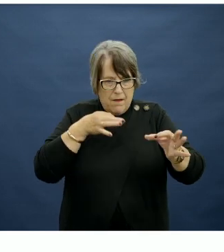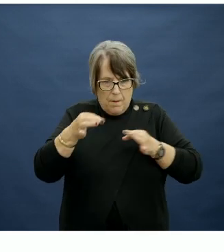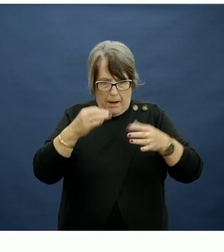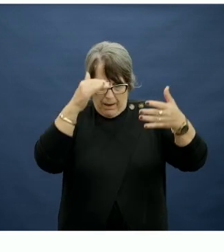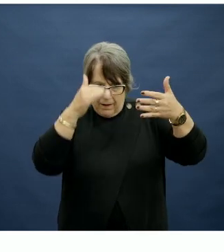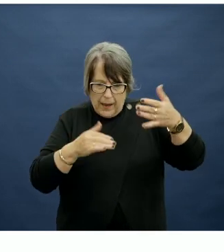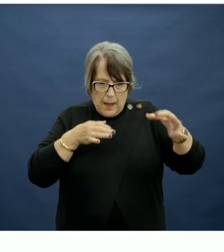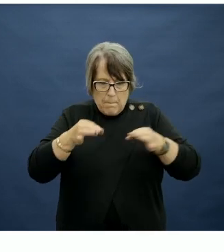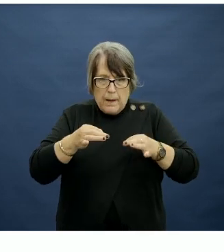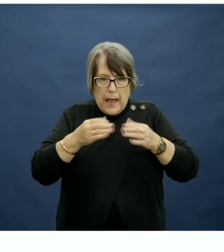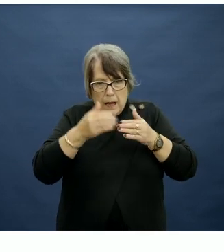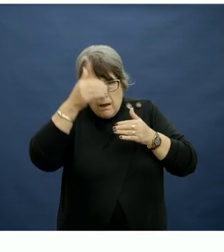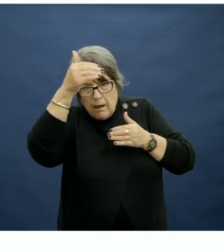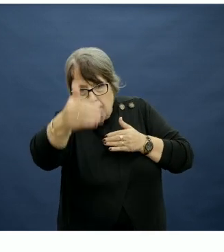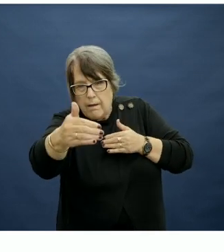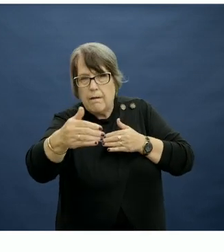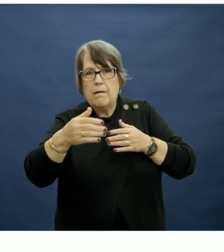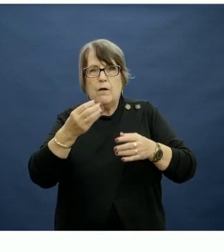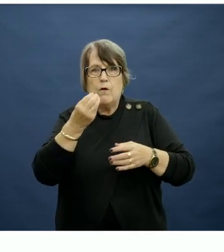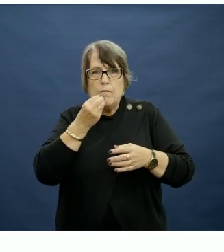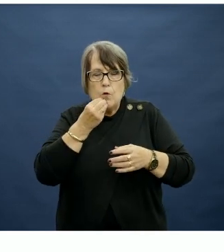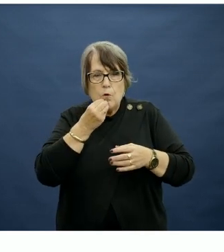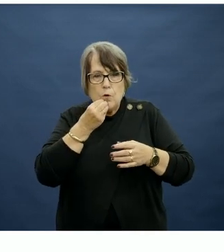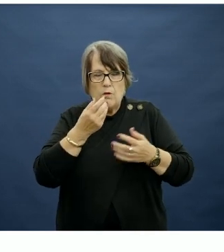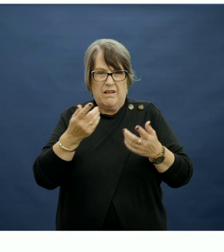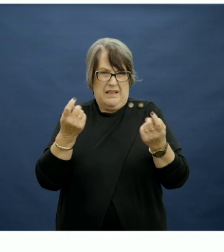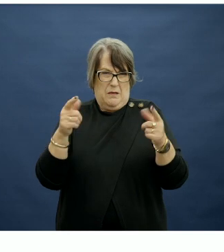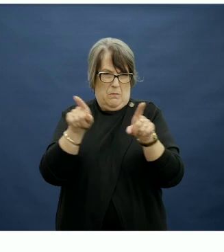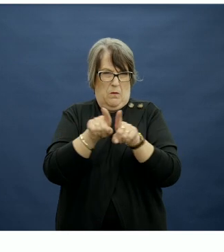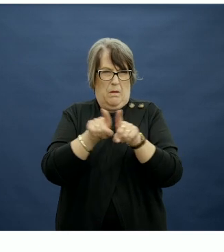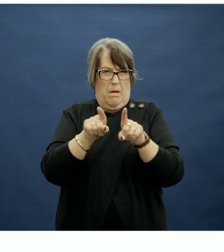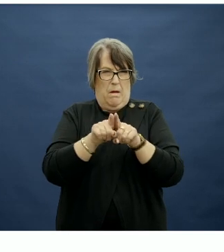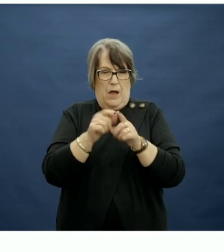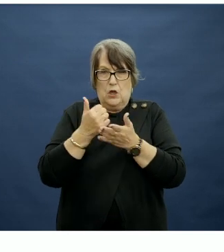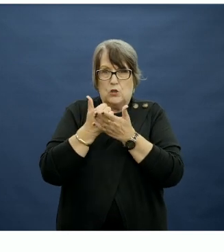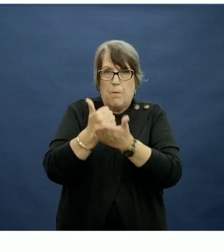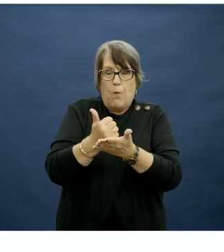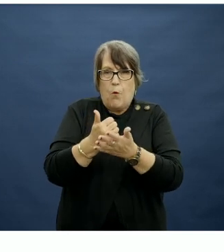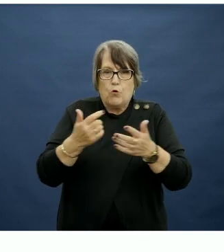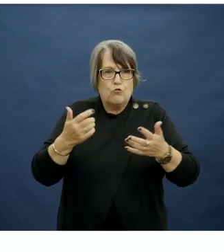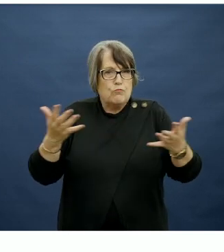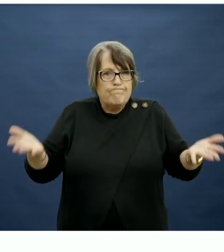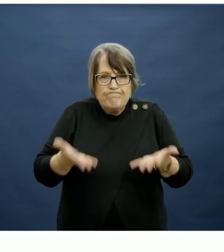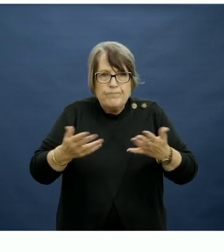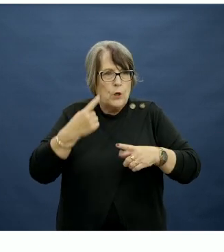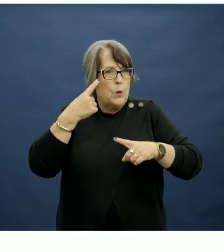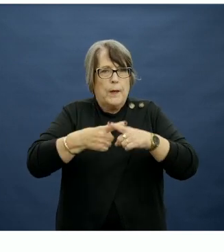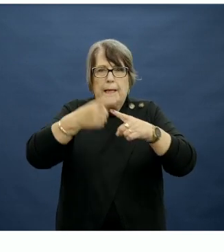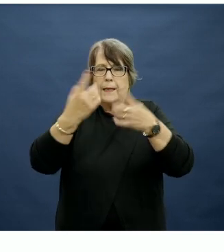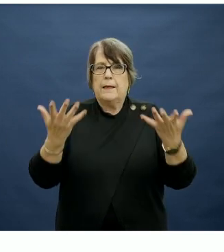planning meals ahead of time and something as simple as support to generate quickly a